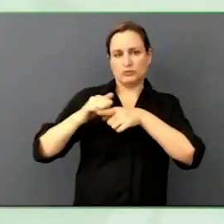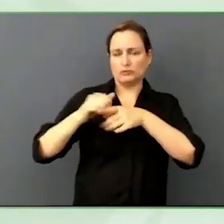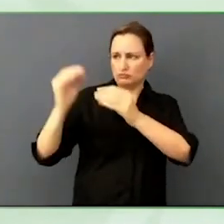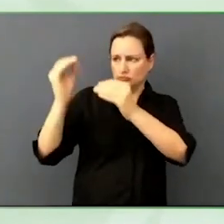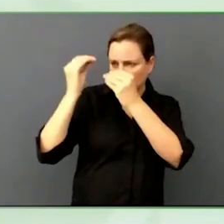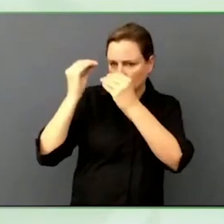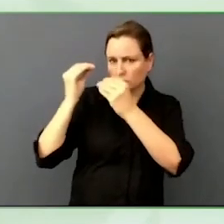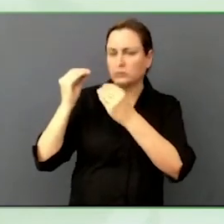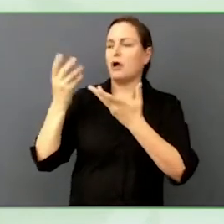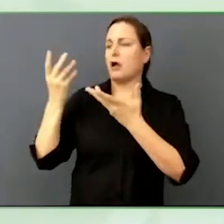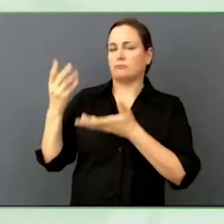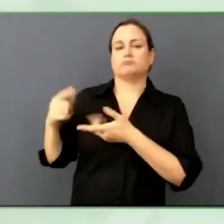I did that.